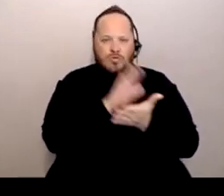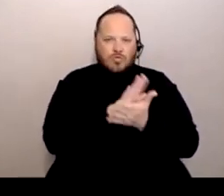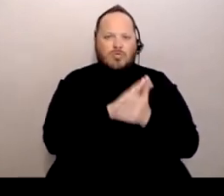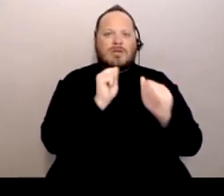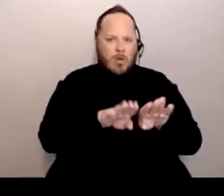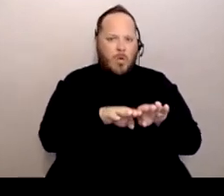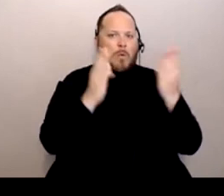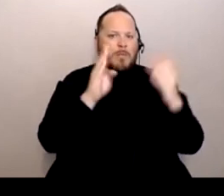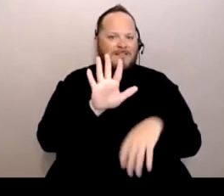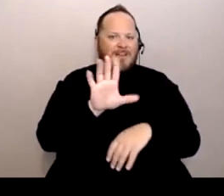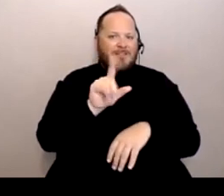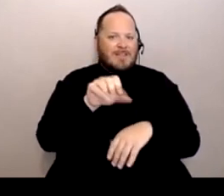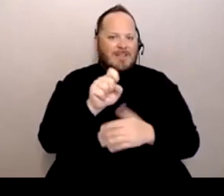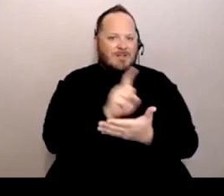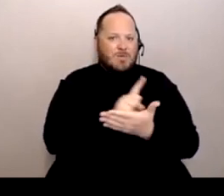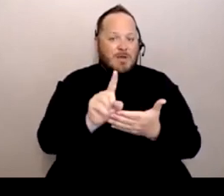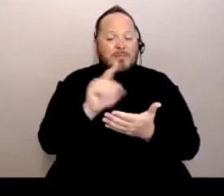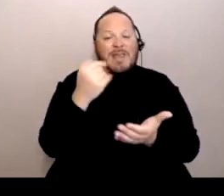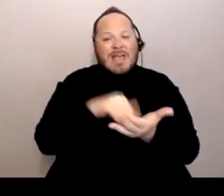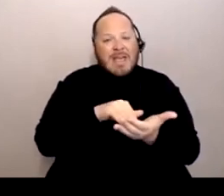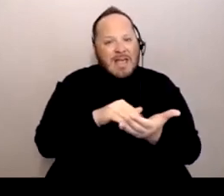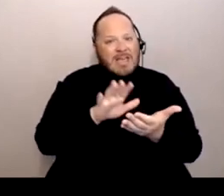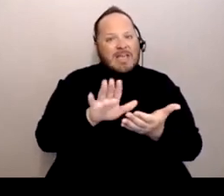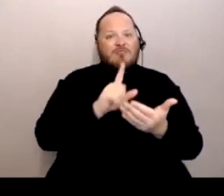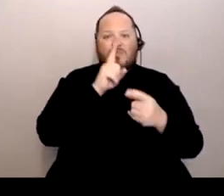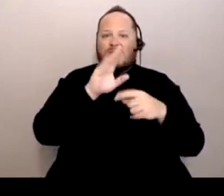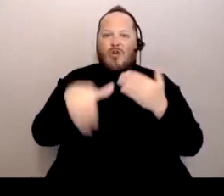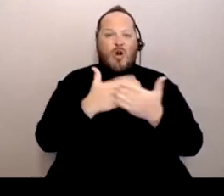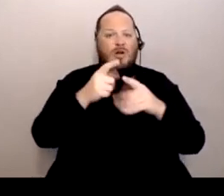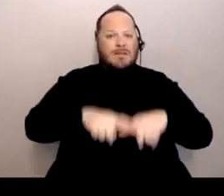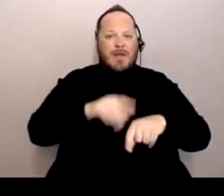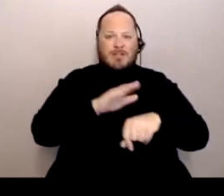But again, it really all depends on your district